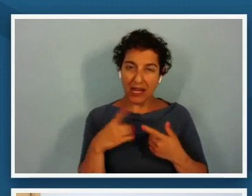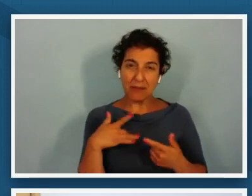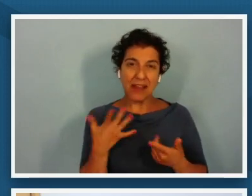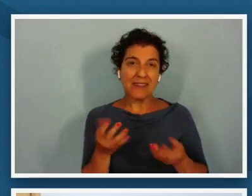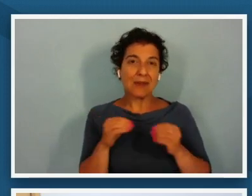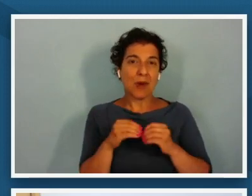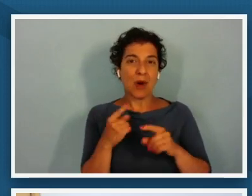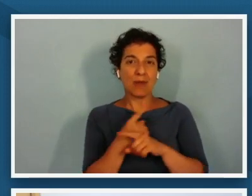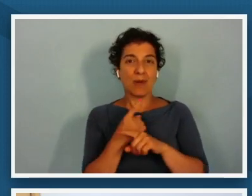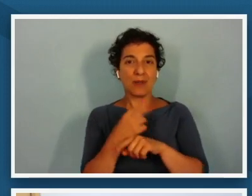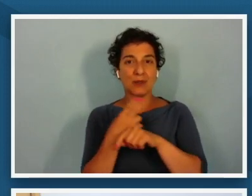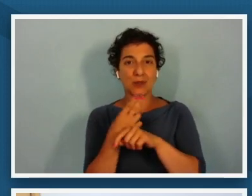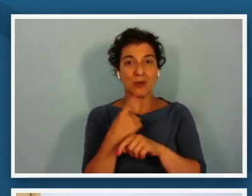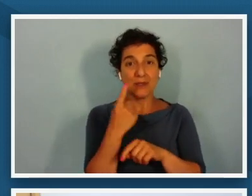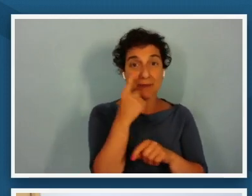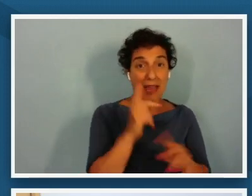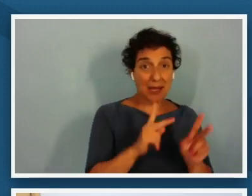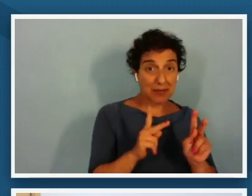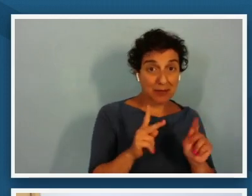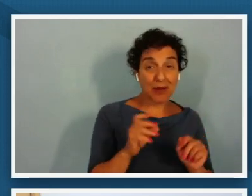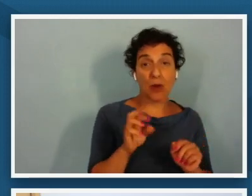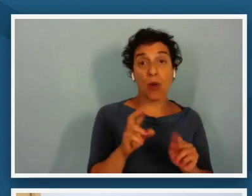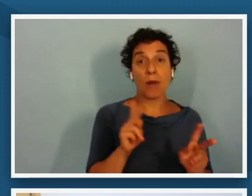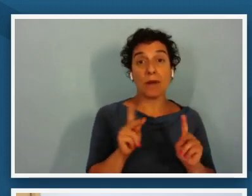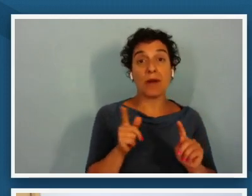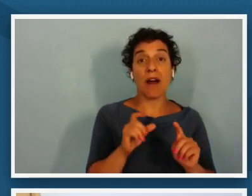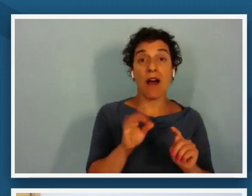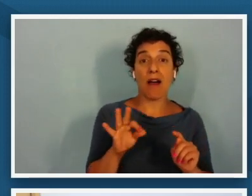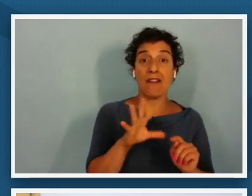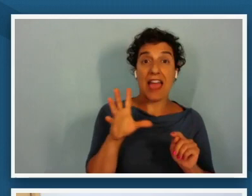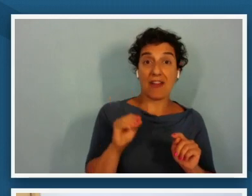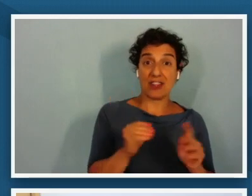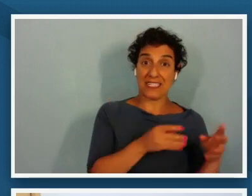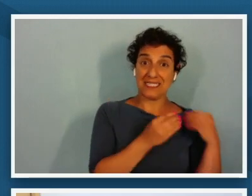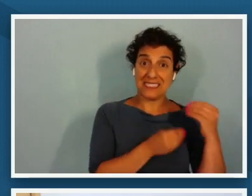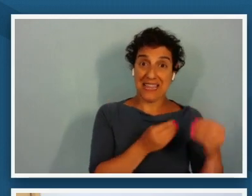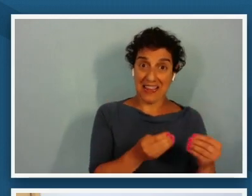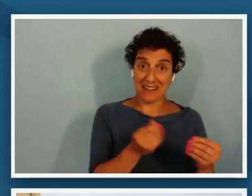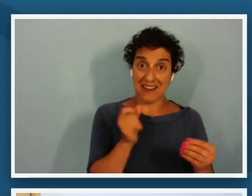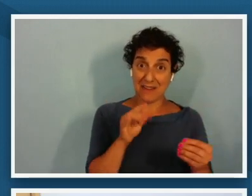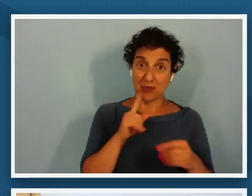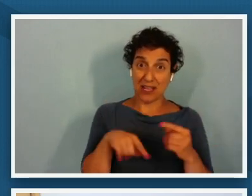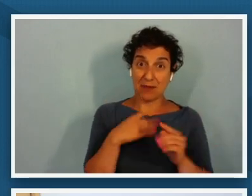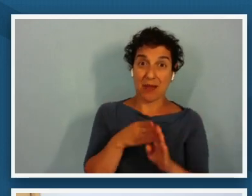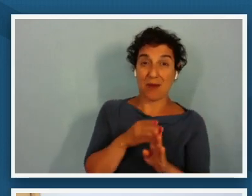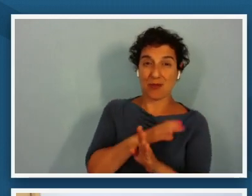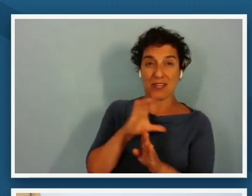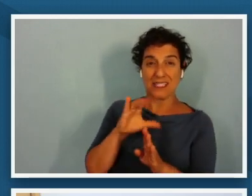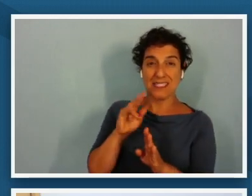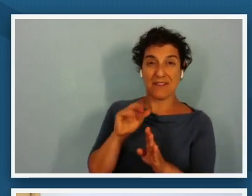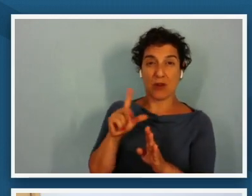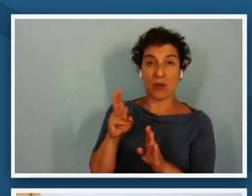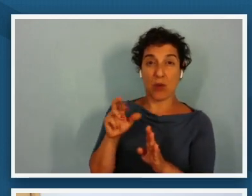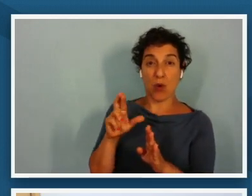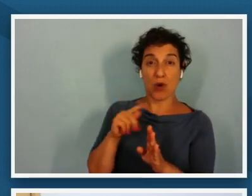black people or people of african descent especially if i'm talking pre-civil war time period and i'm